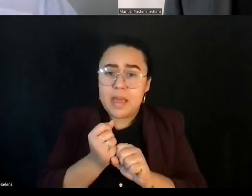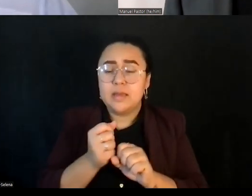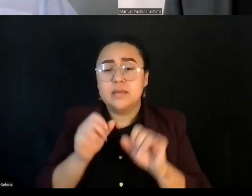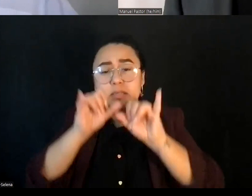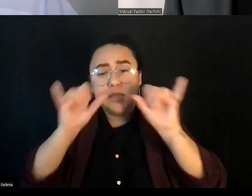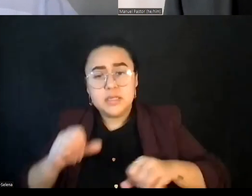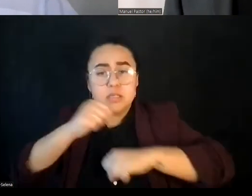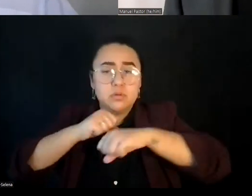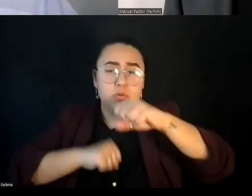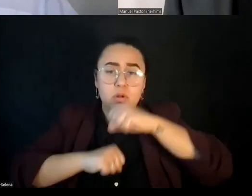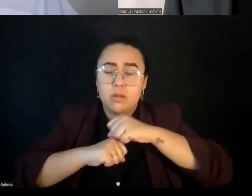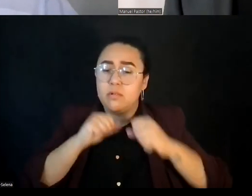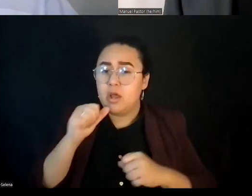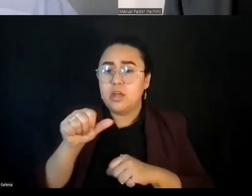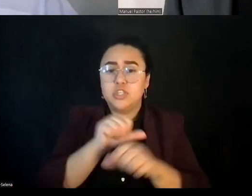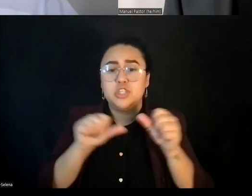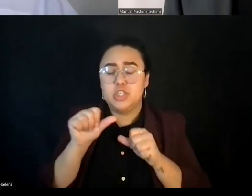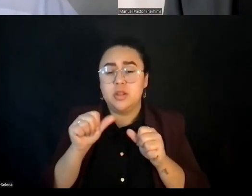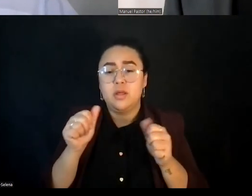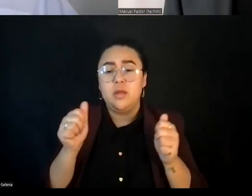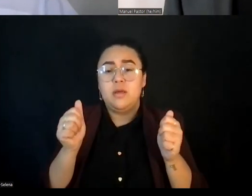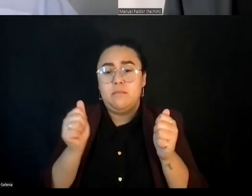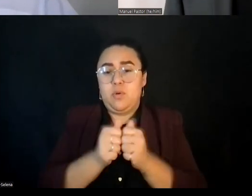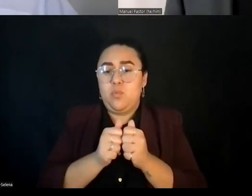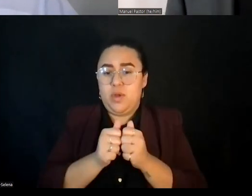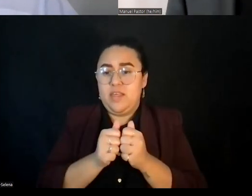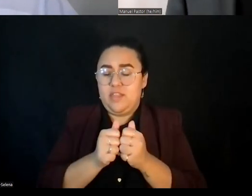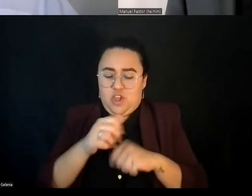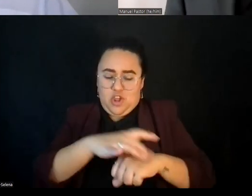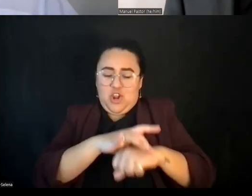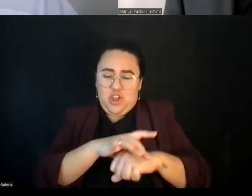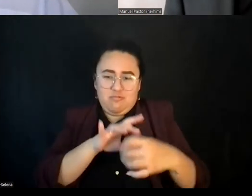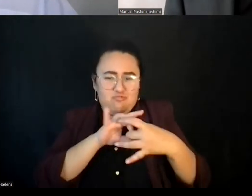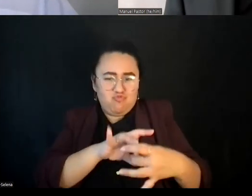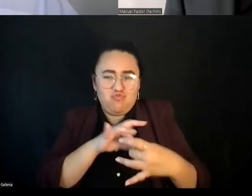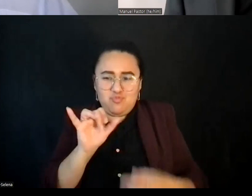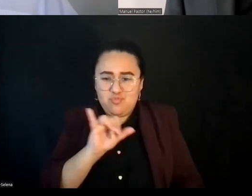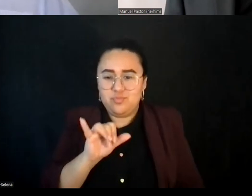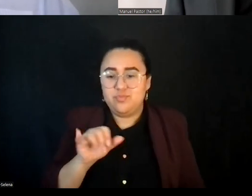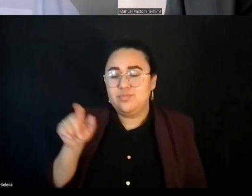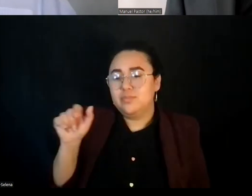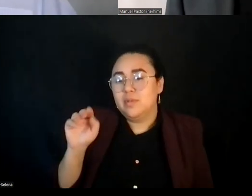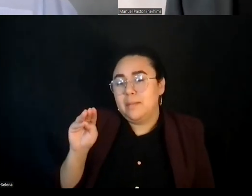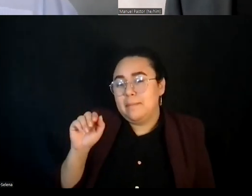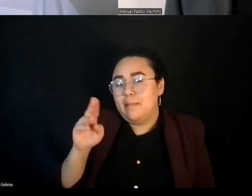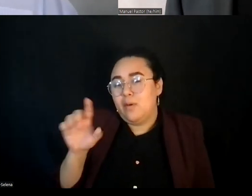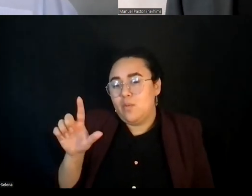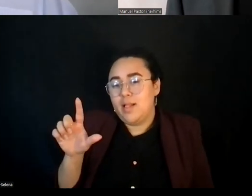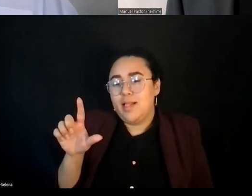just with each other, but with Earth and everything, and be a part of it. I have thought about the pandemic, that it's the disease that reveals the illnesses of